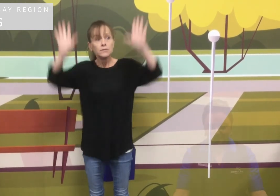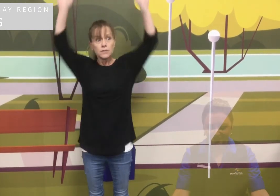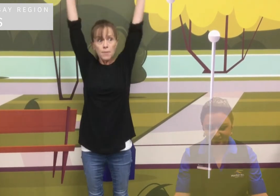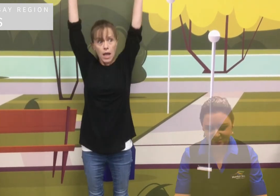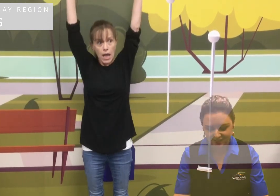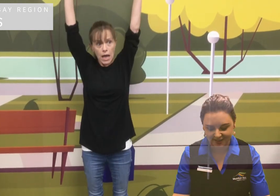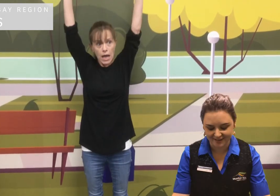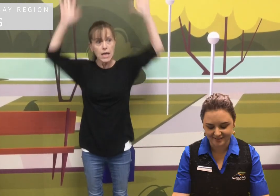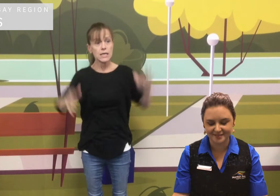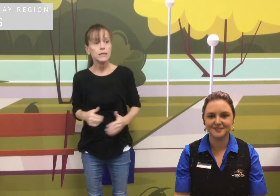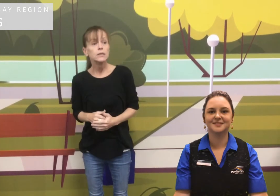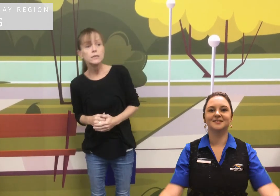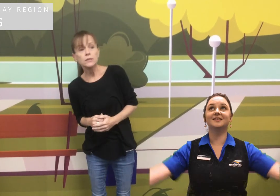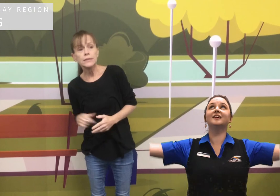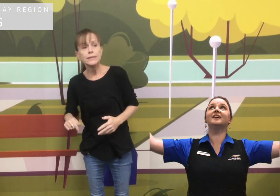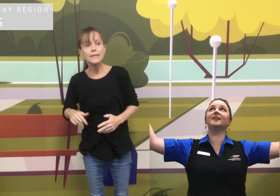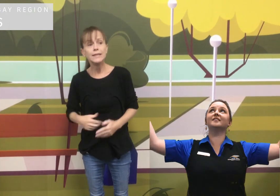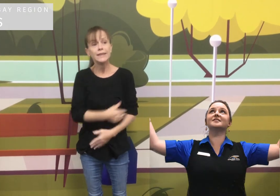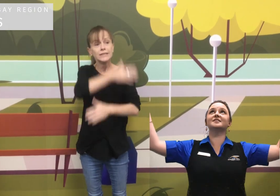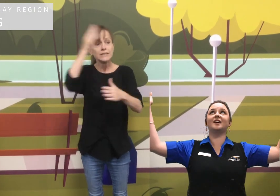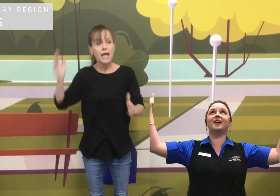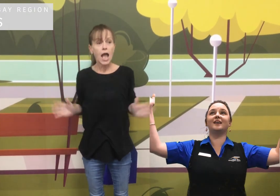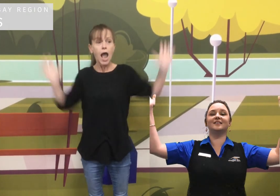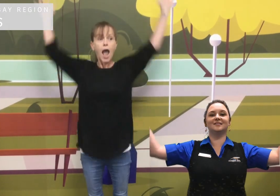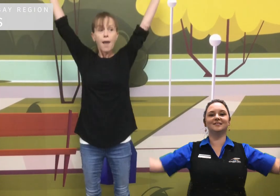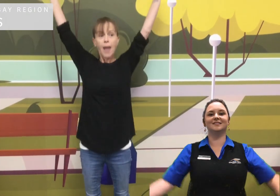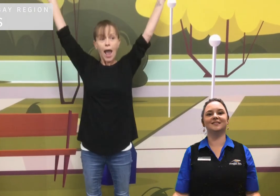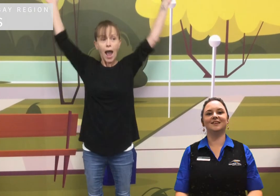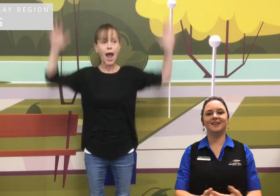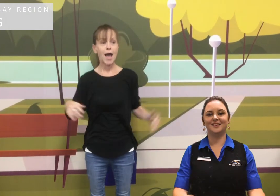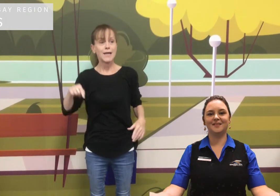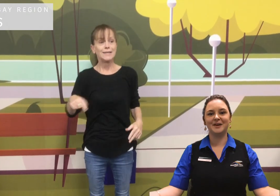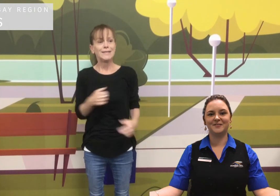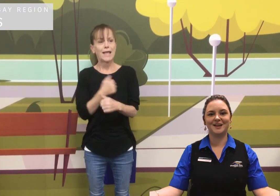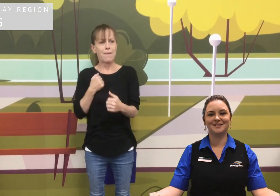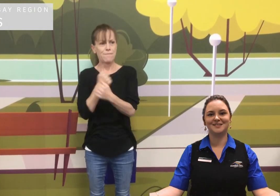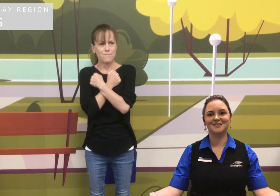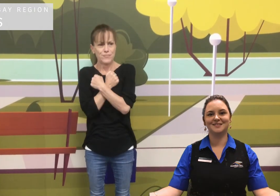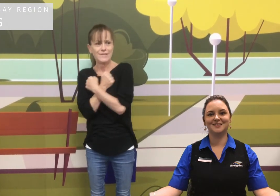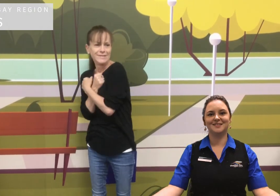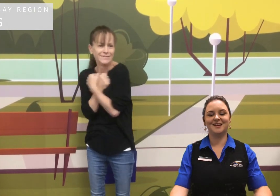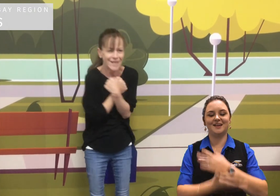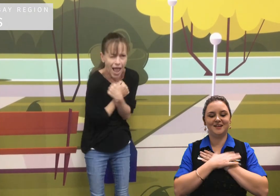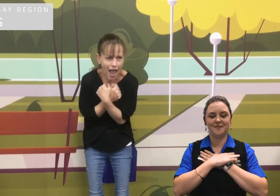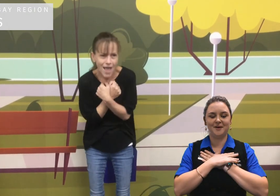Here is the land, here is the sky, here are my friends, and here am I.